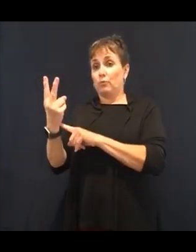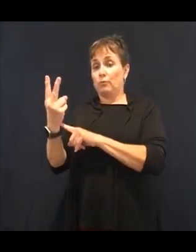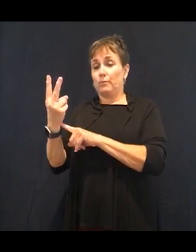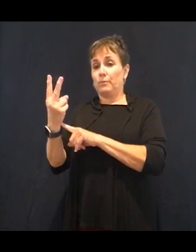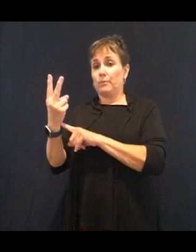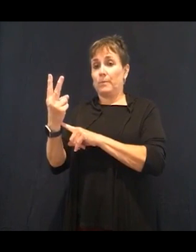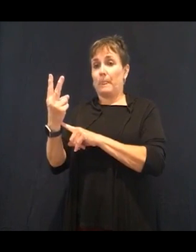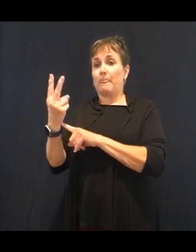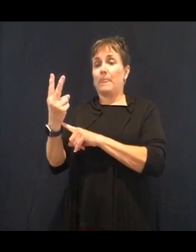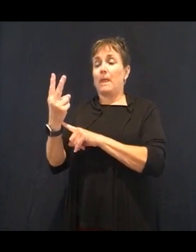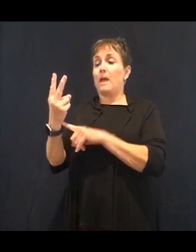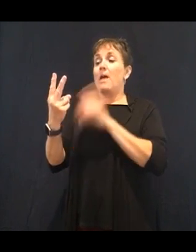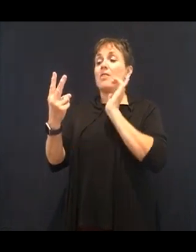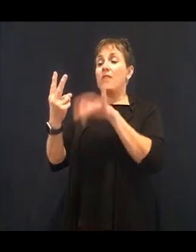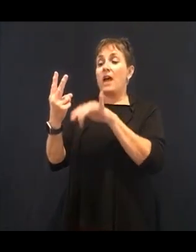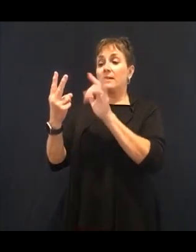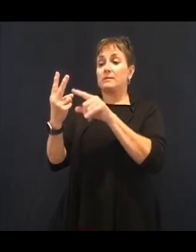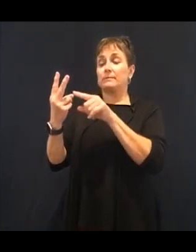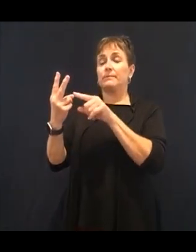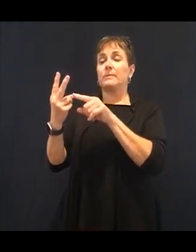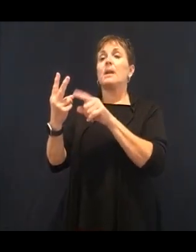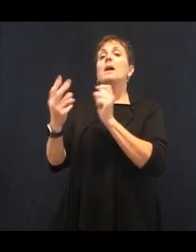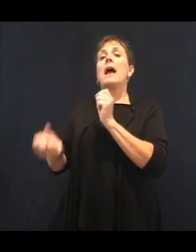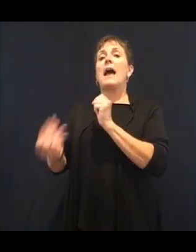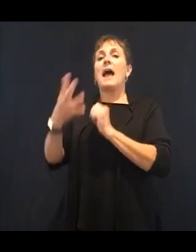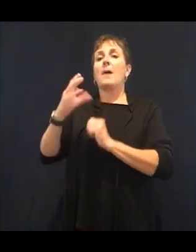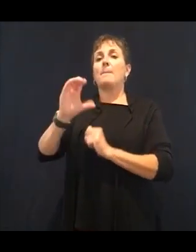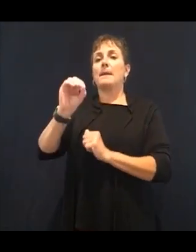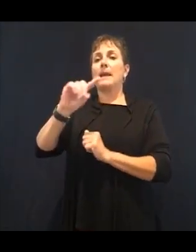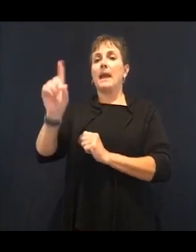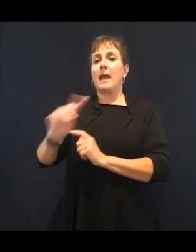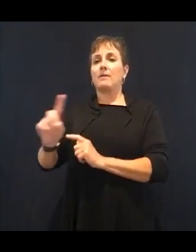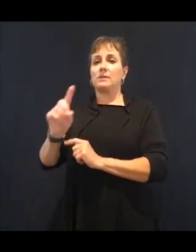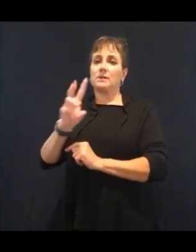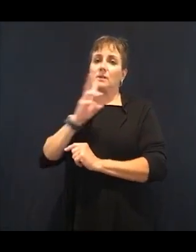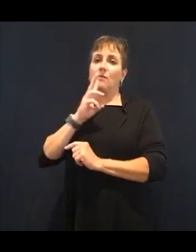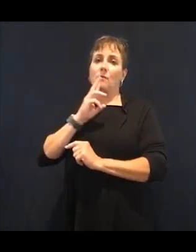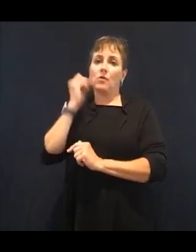So 130 pounds, 64 ounces of water. That's